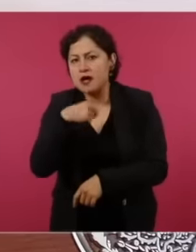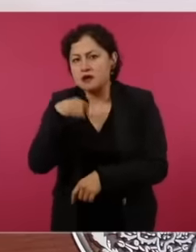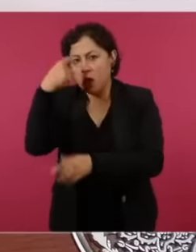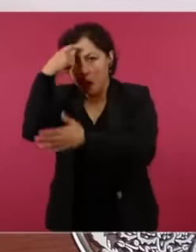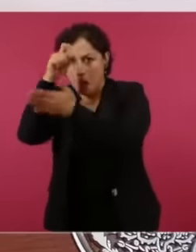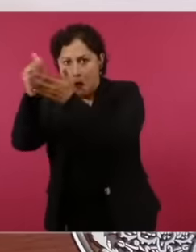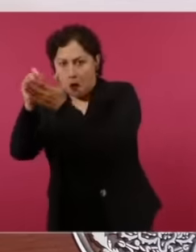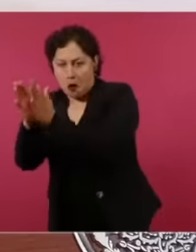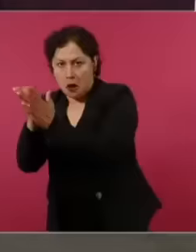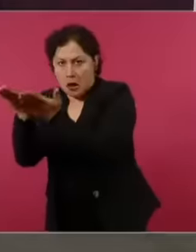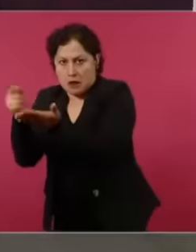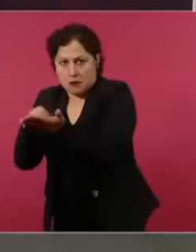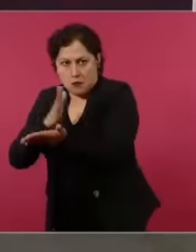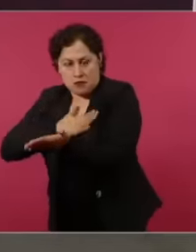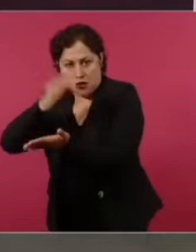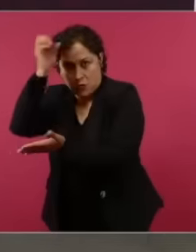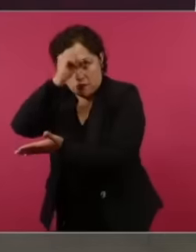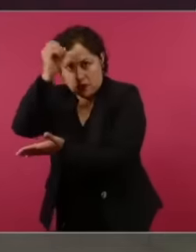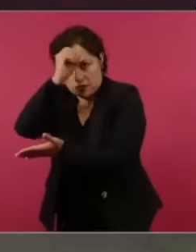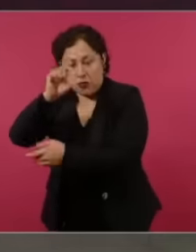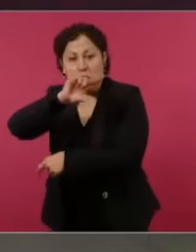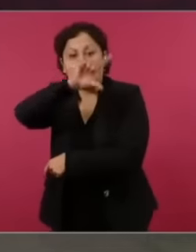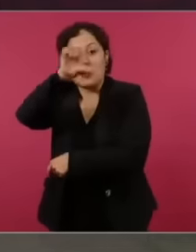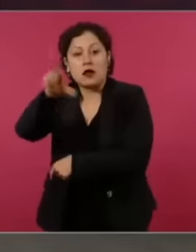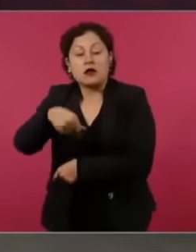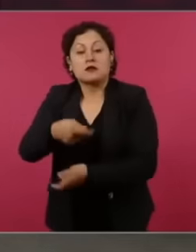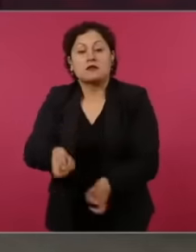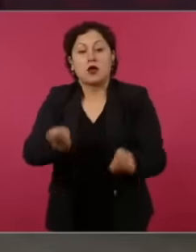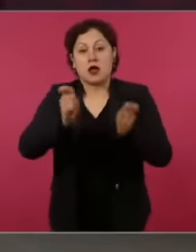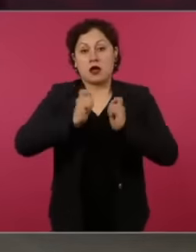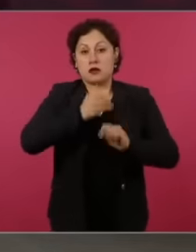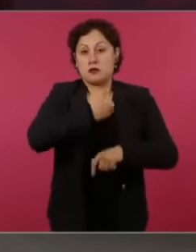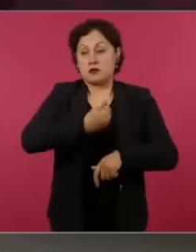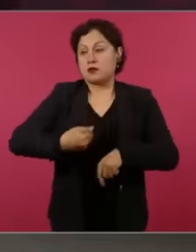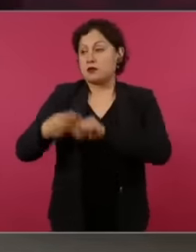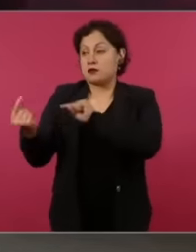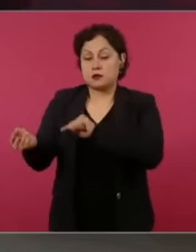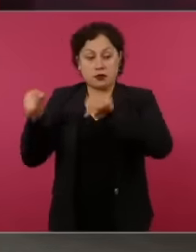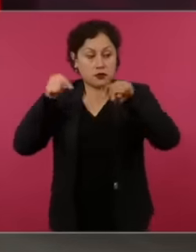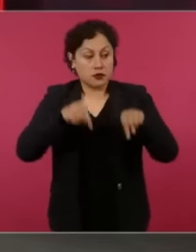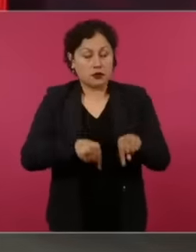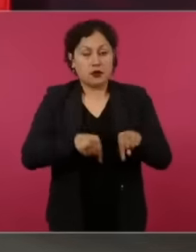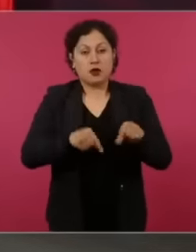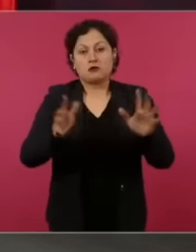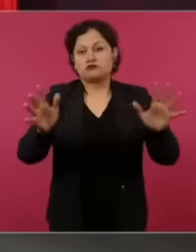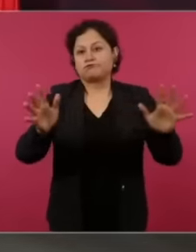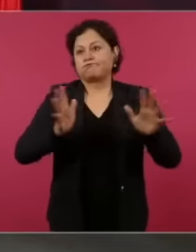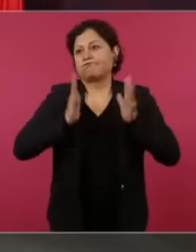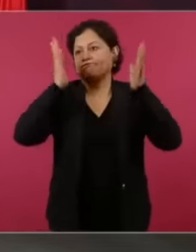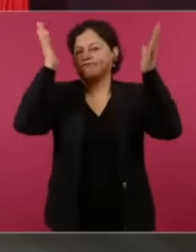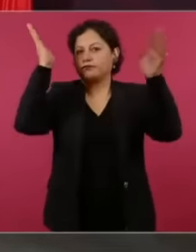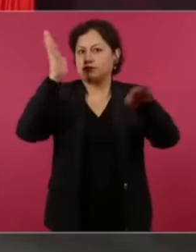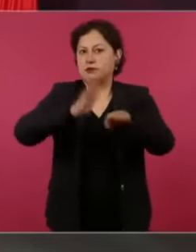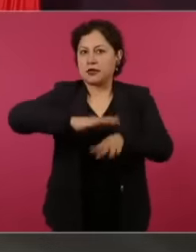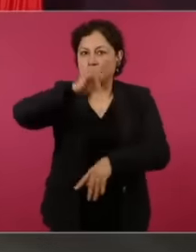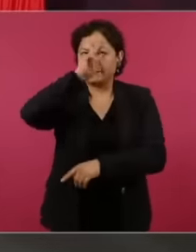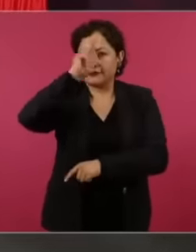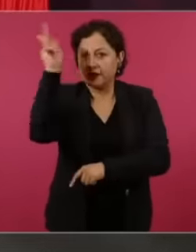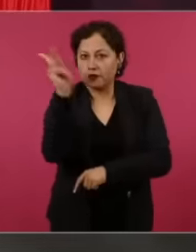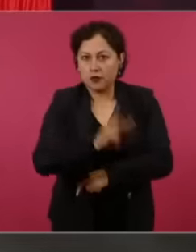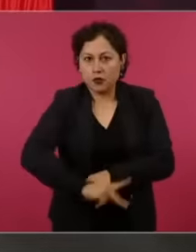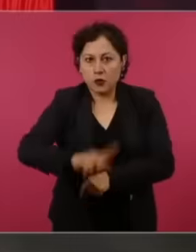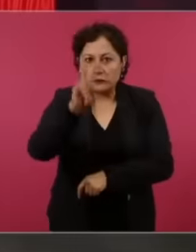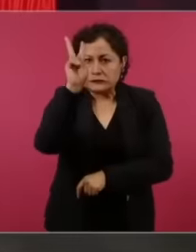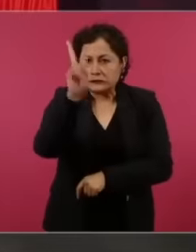because there was much more corruption than I imagined a work that